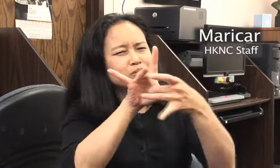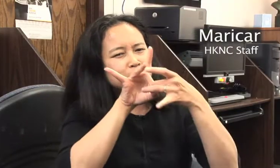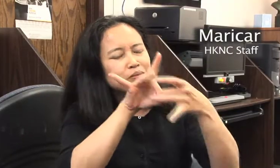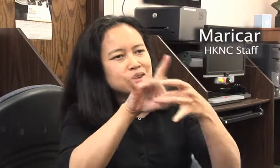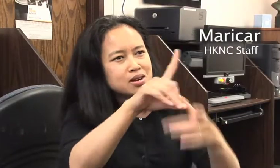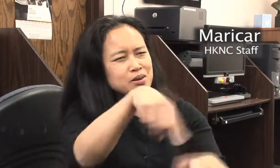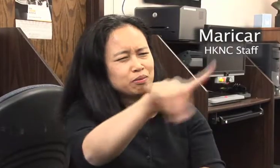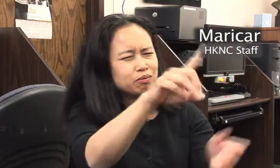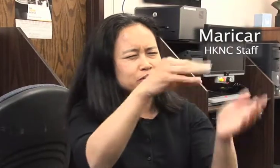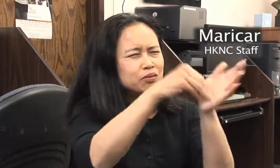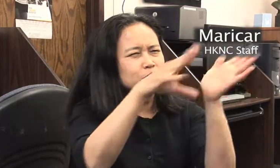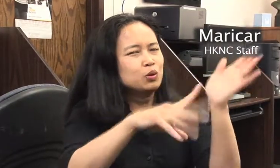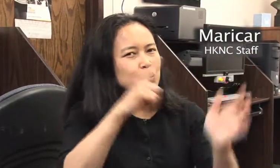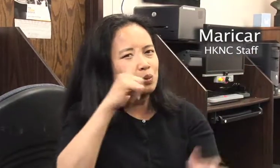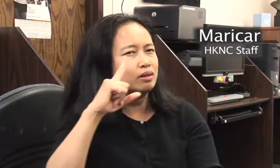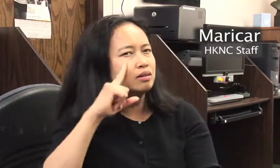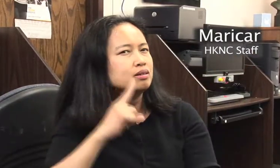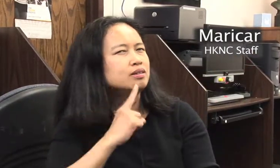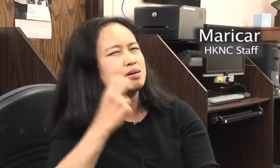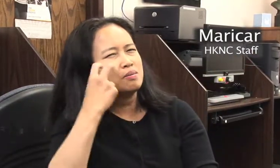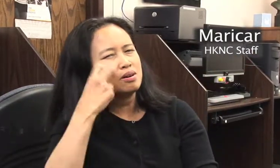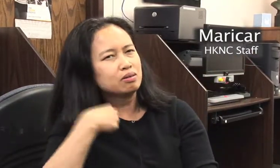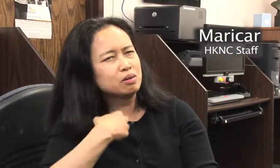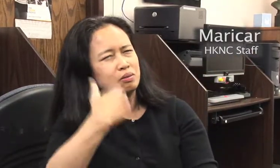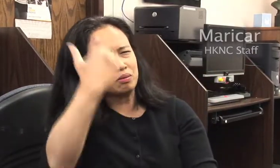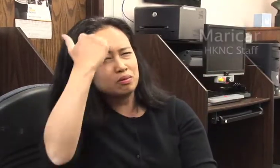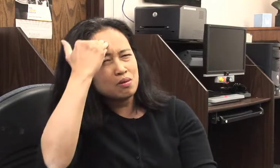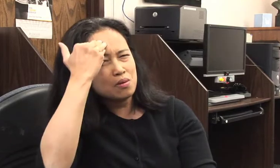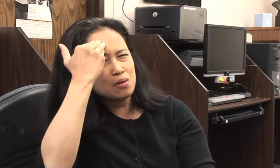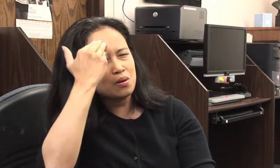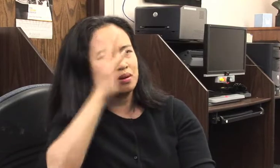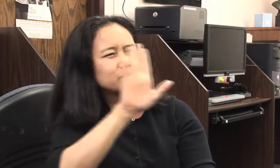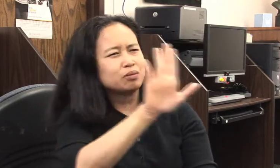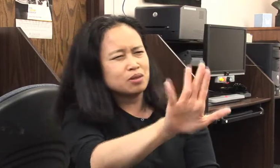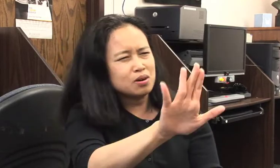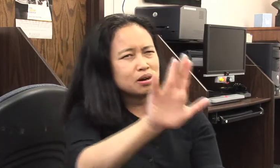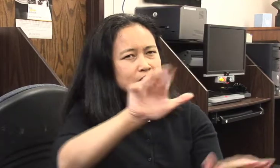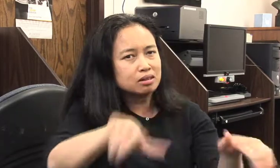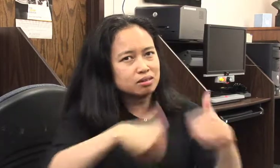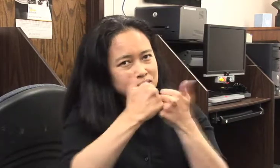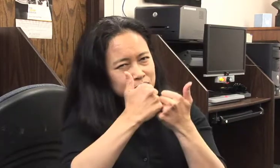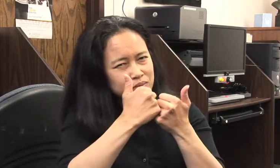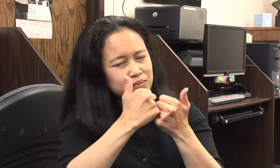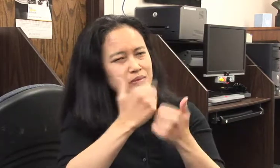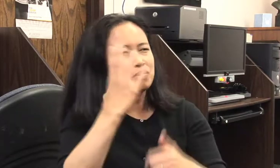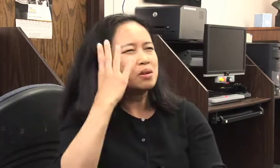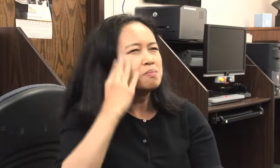I can relate to our students who are deaf-blind. I know their challenges.